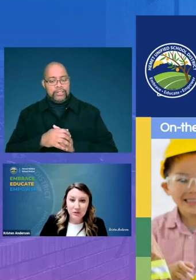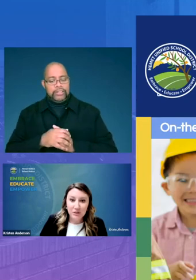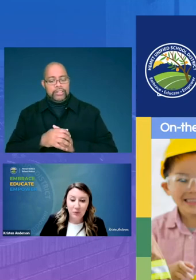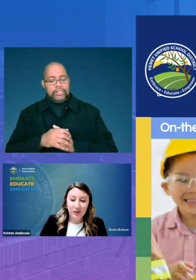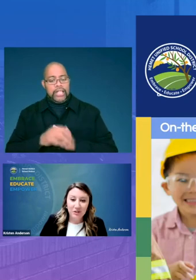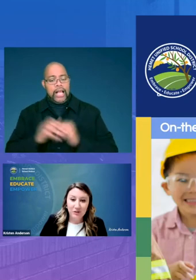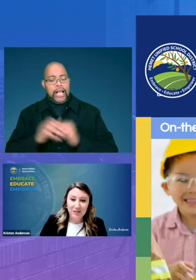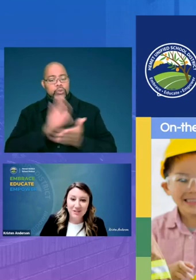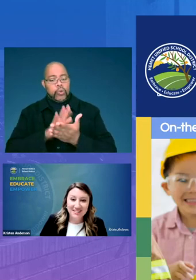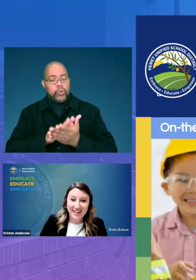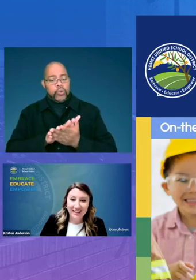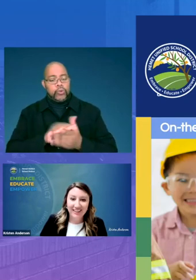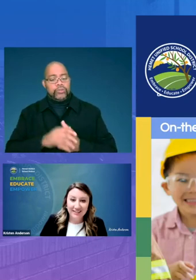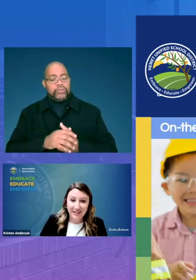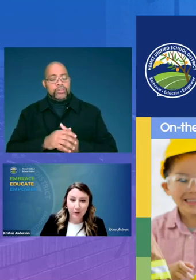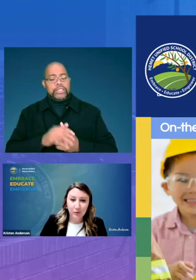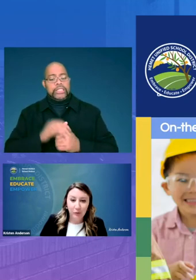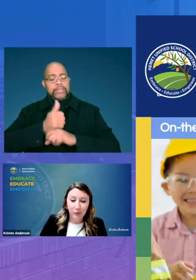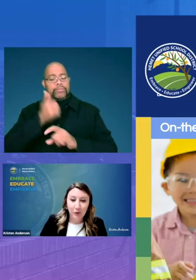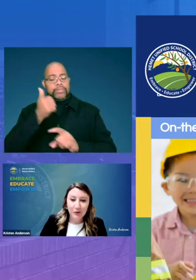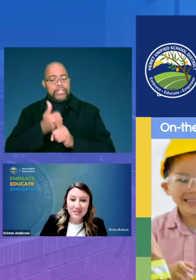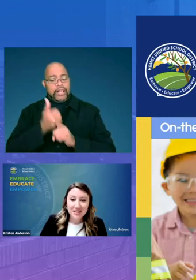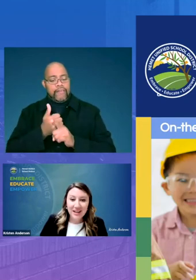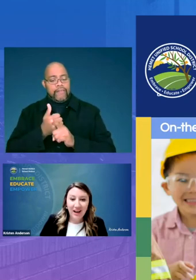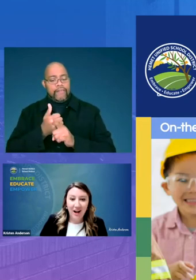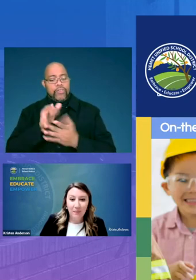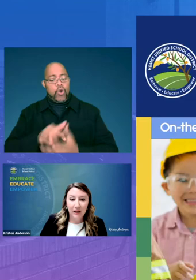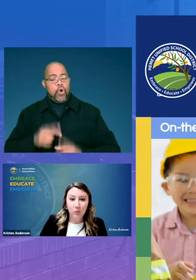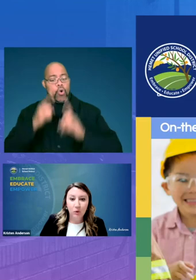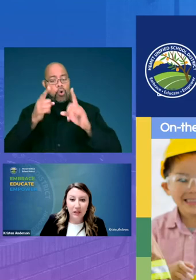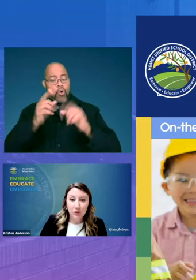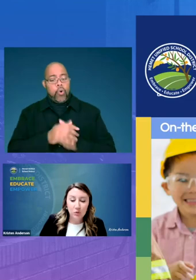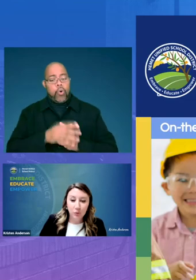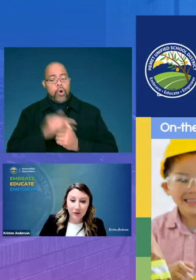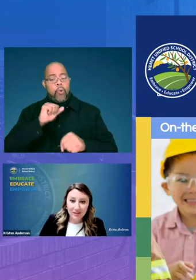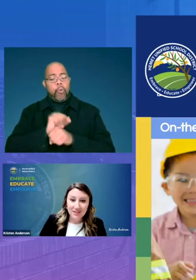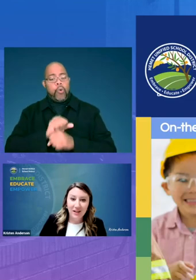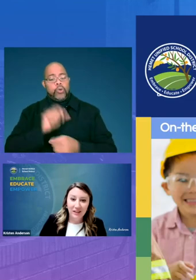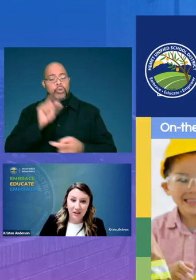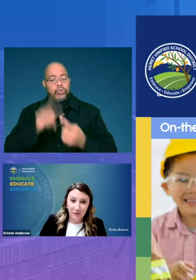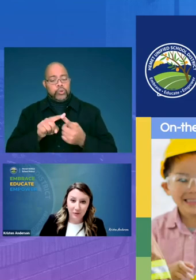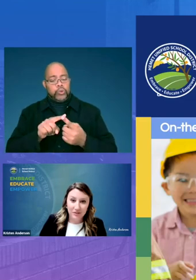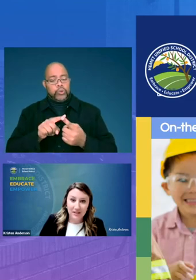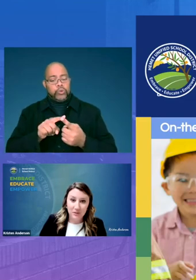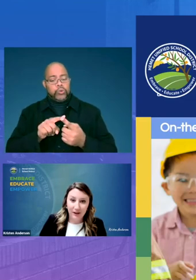school our students are setting lexile growth goals and working towards their goals as well